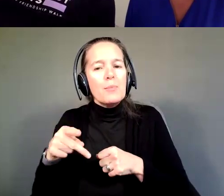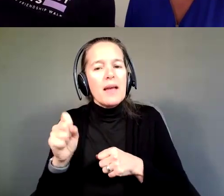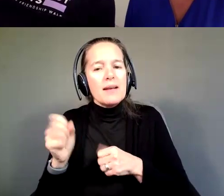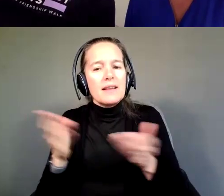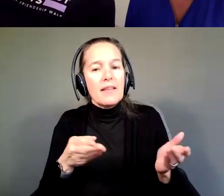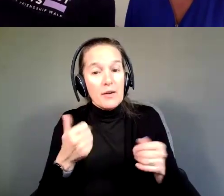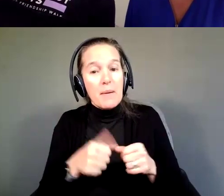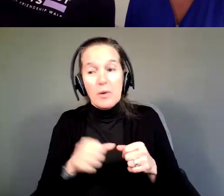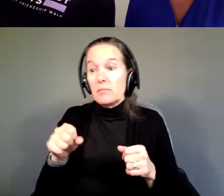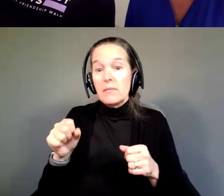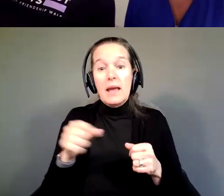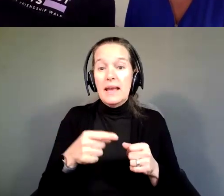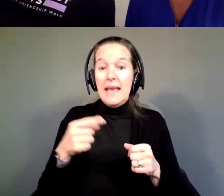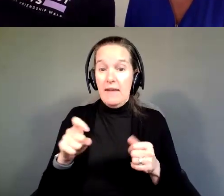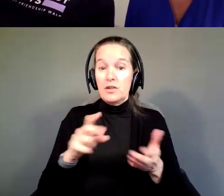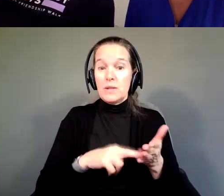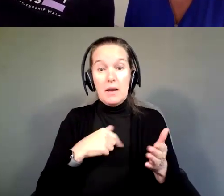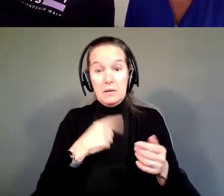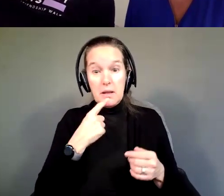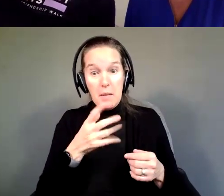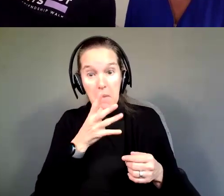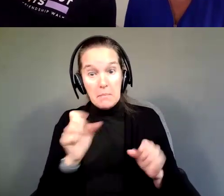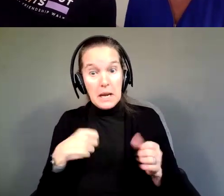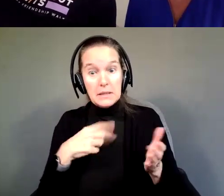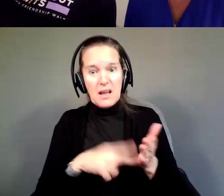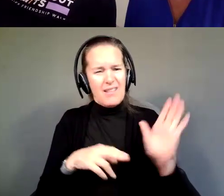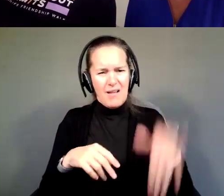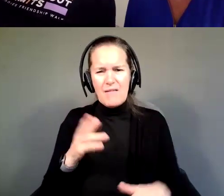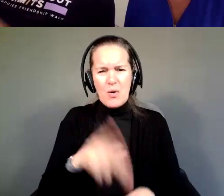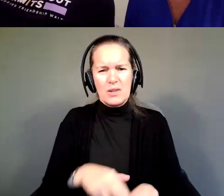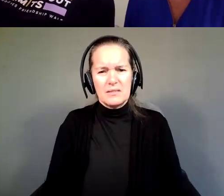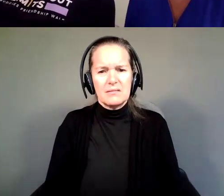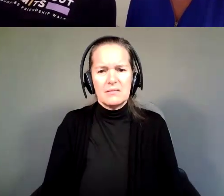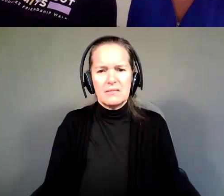And he's like "Mom, can I sign?" "Of course, you can. Let's start with that."